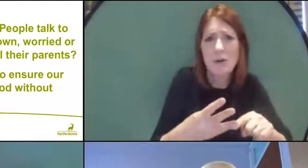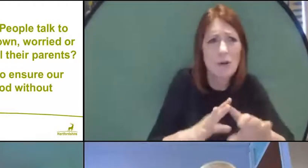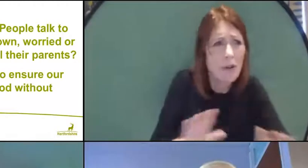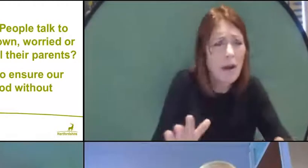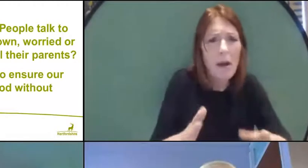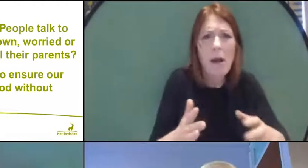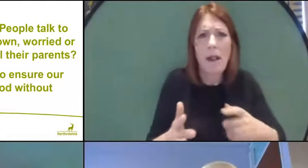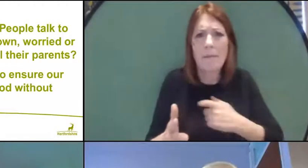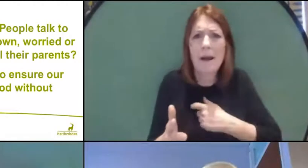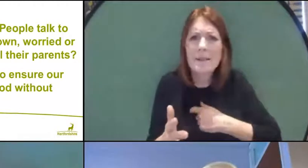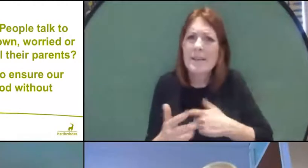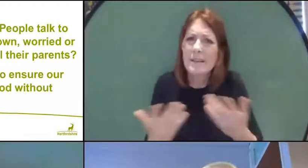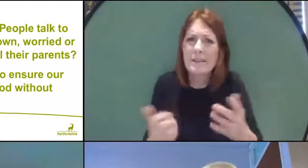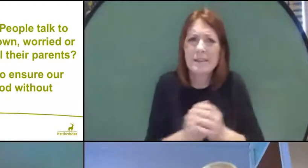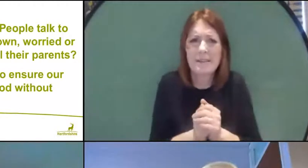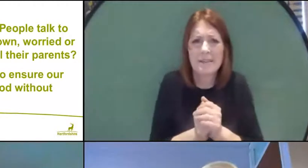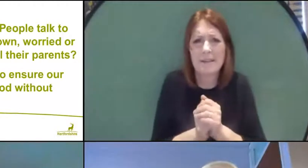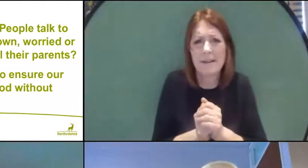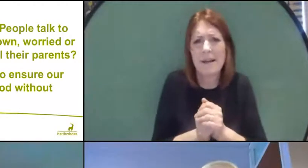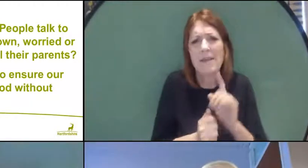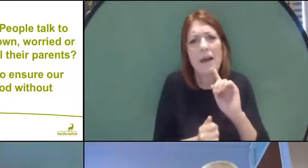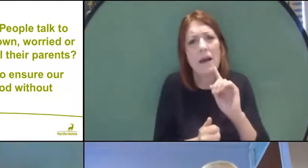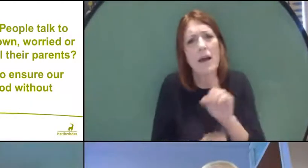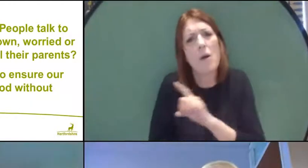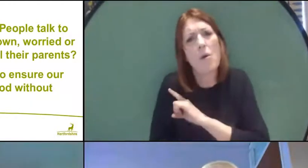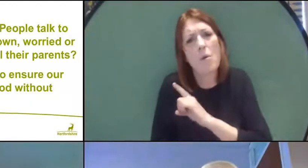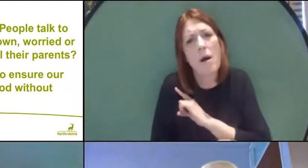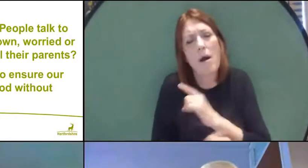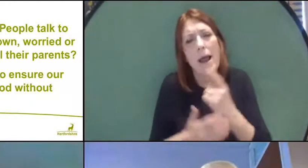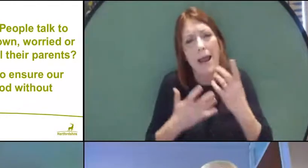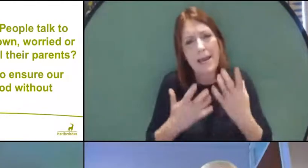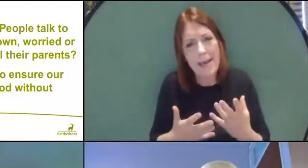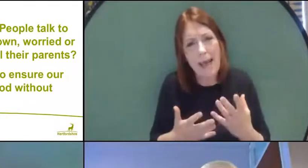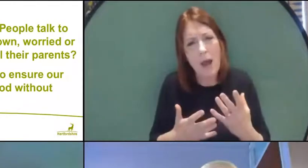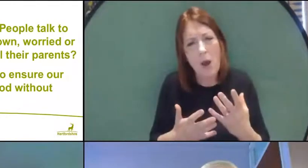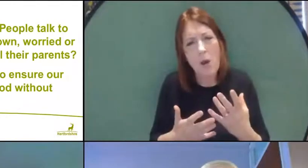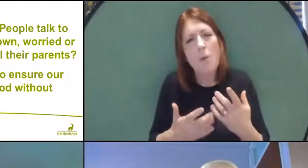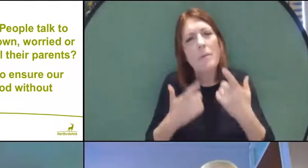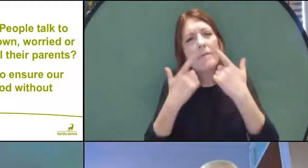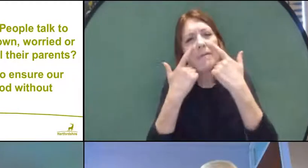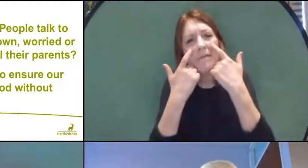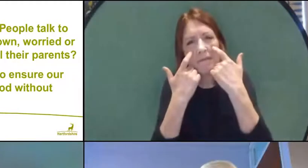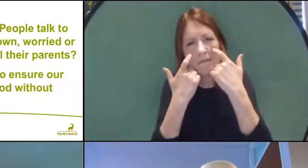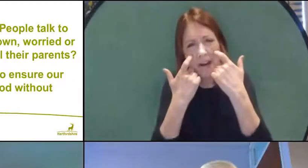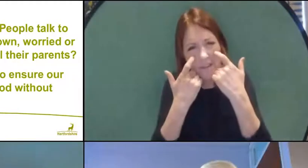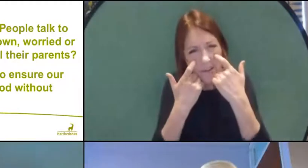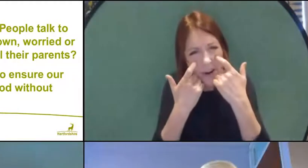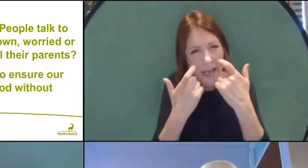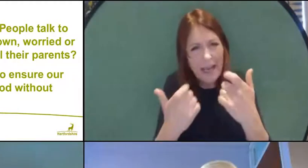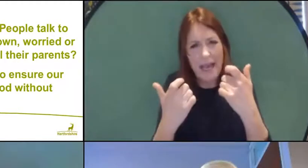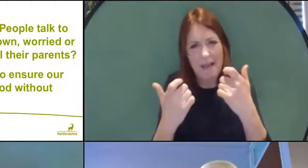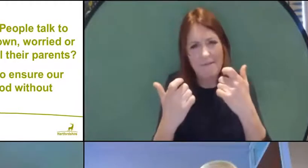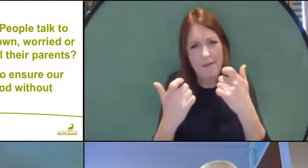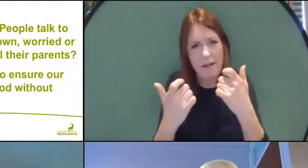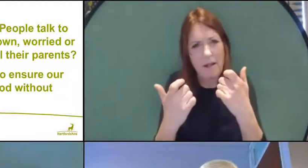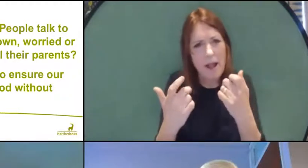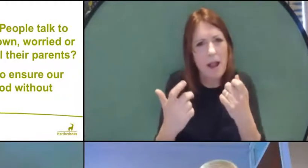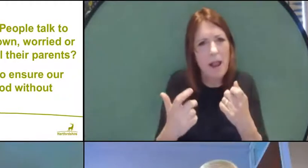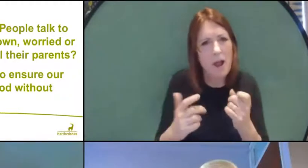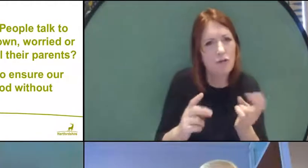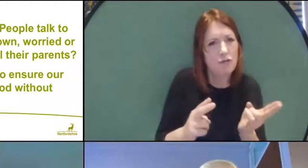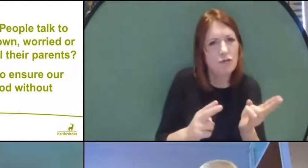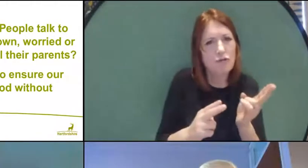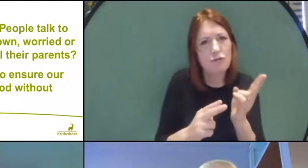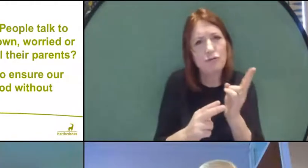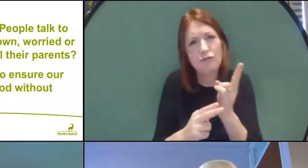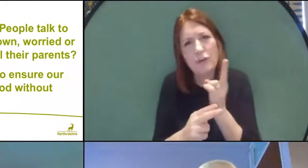of the reasons why we are looking at a careful progress back to as much quality as we can get.